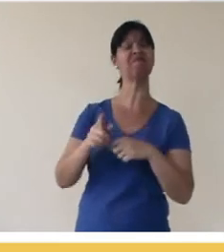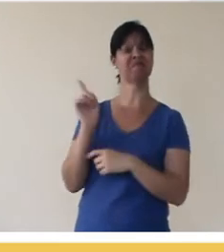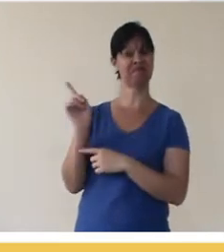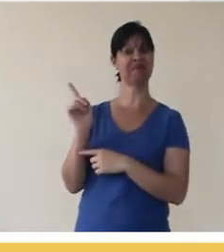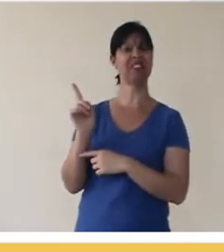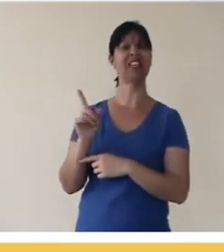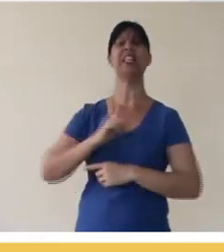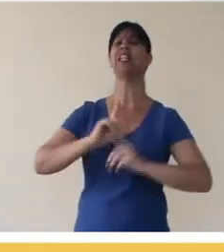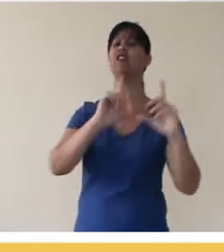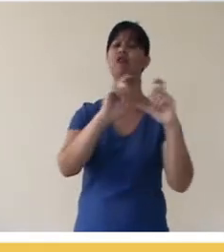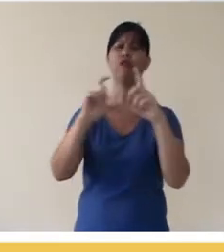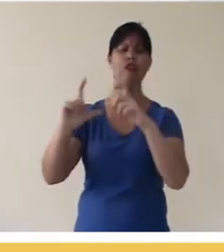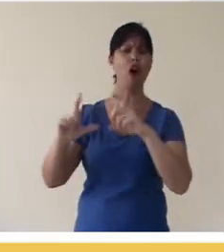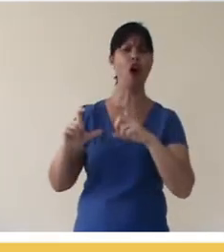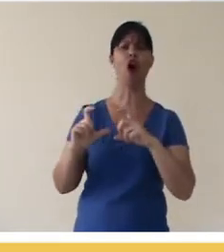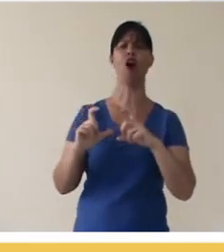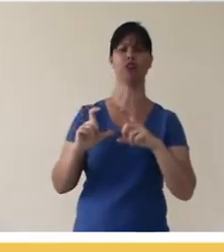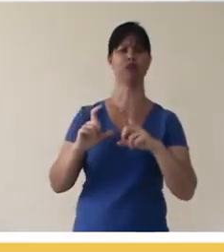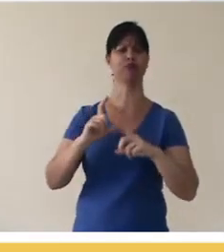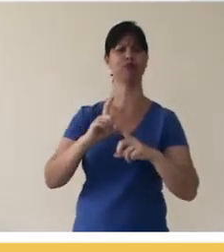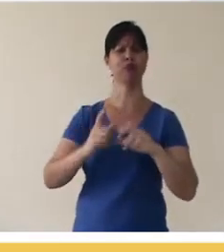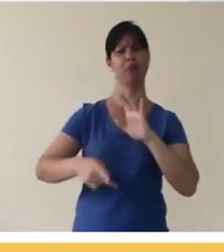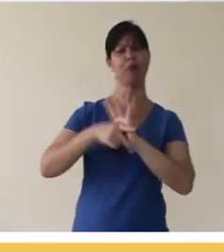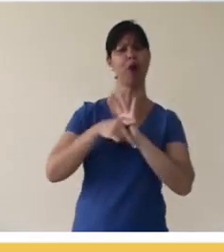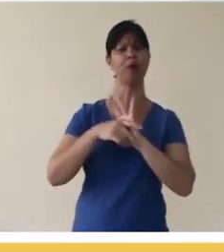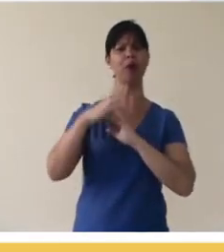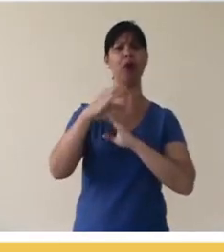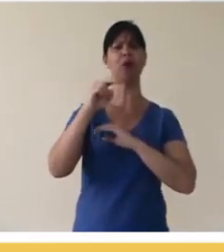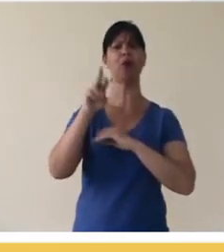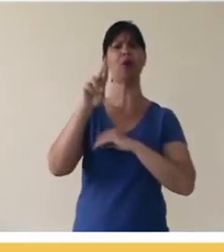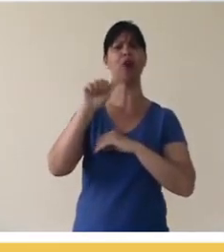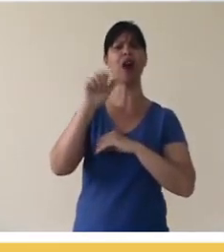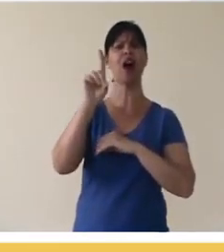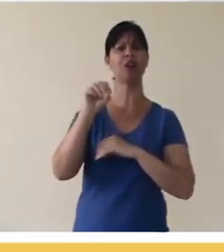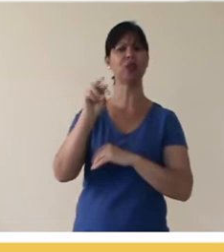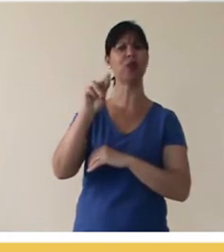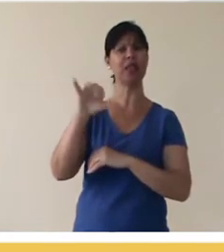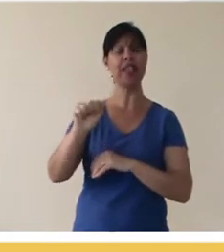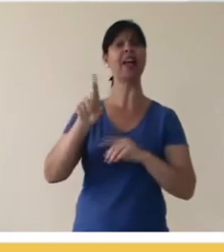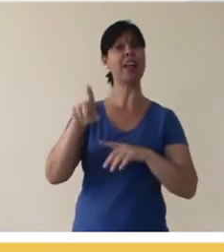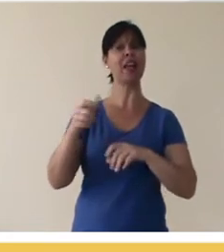and it has curated photos, and photos usually from at least semi-professional photographers,